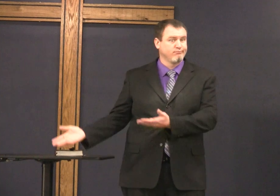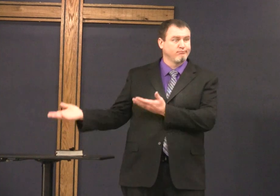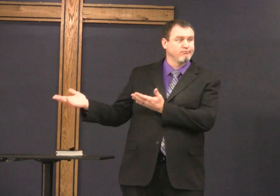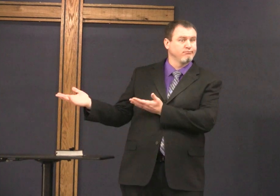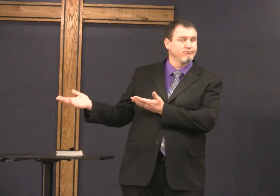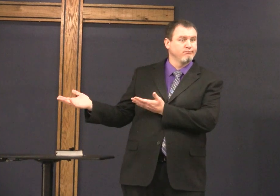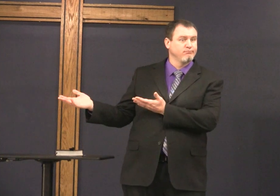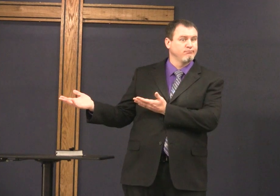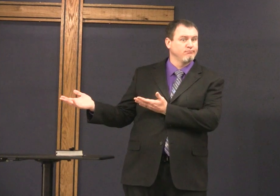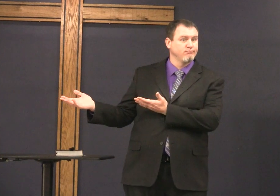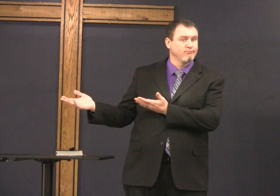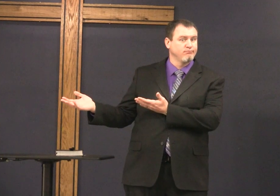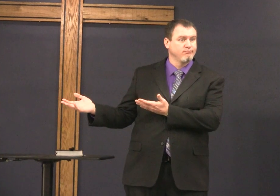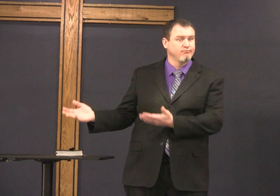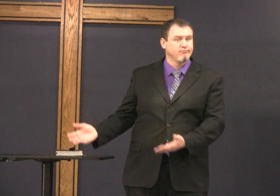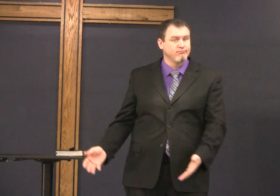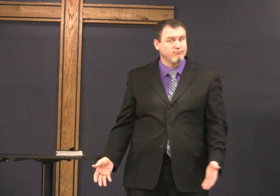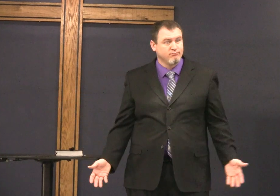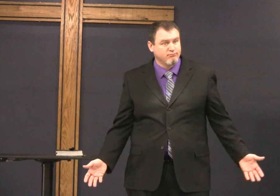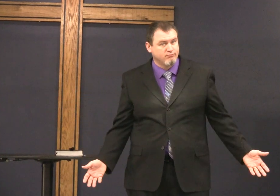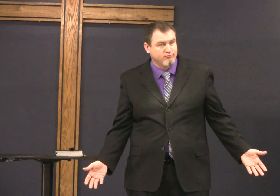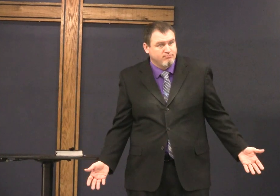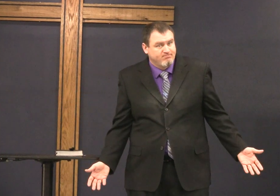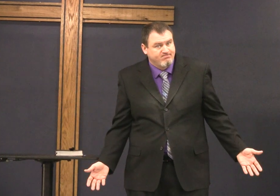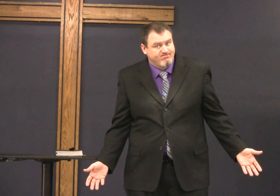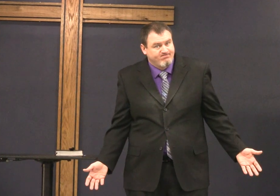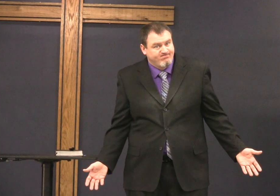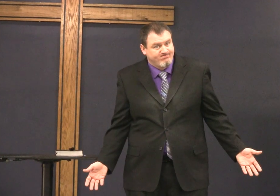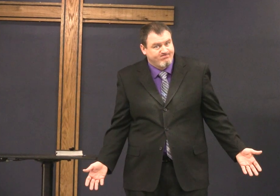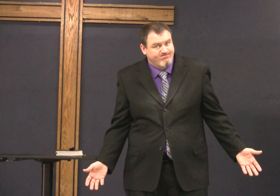I'd be afraid I'd lose my job but he did it anyway